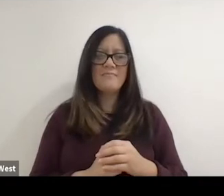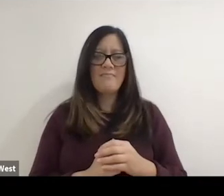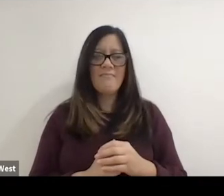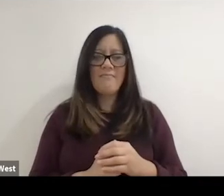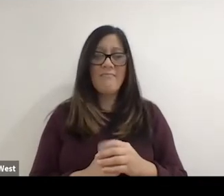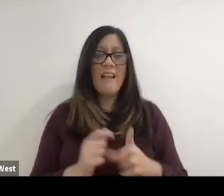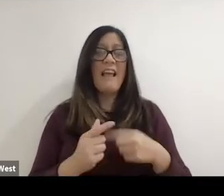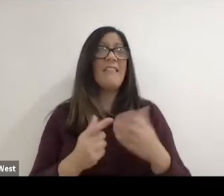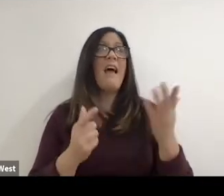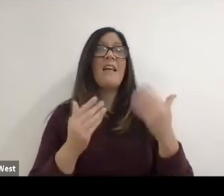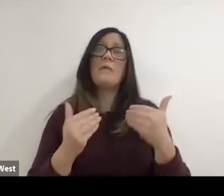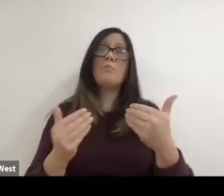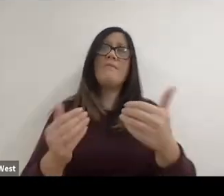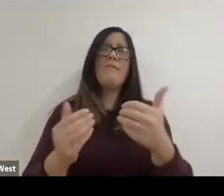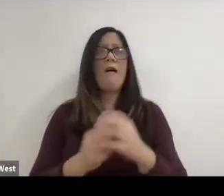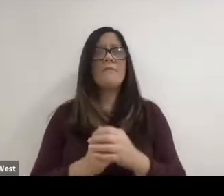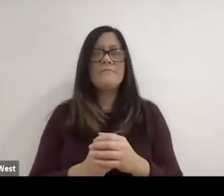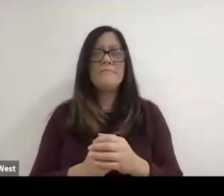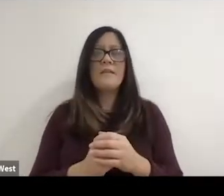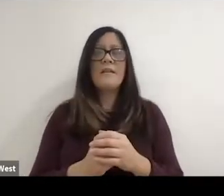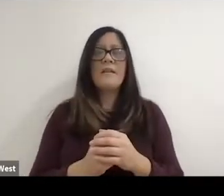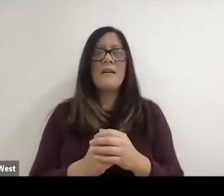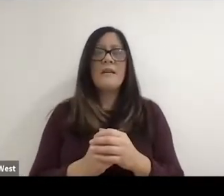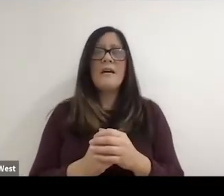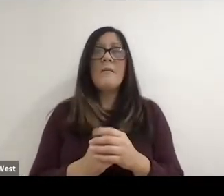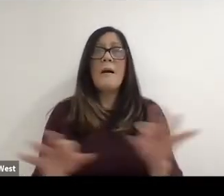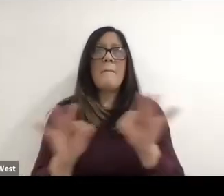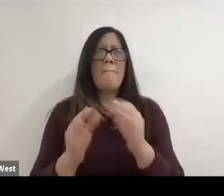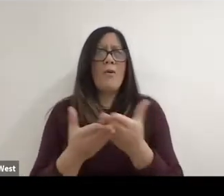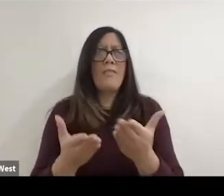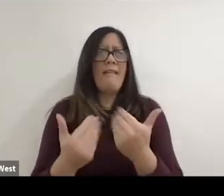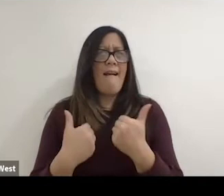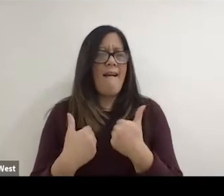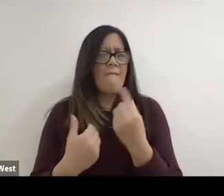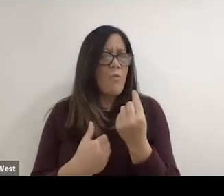then and then I moved on with that. But I think the key thing that I had